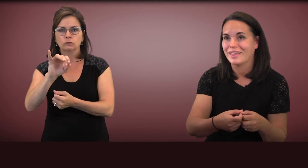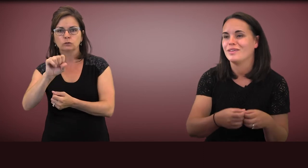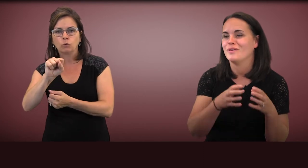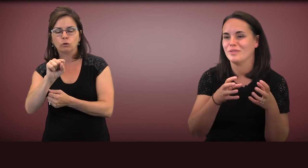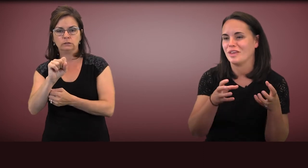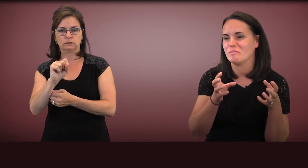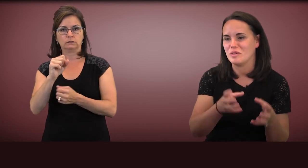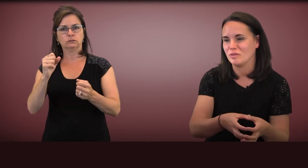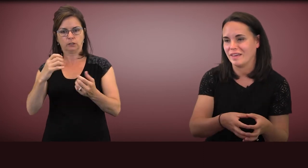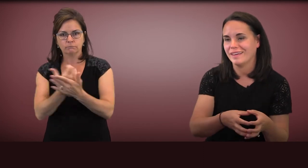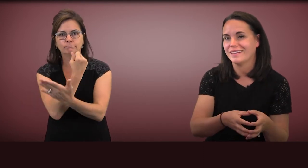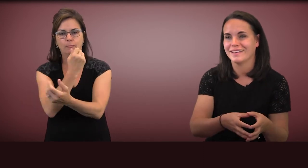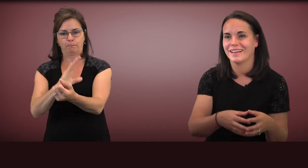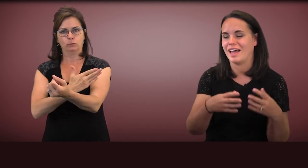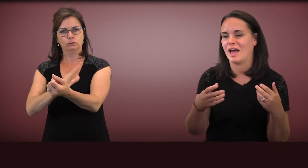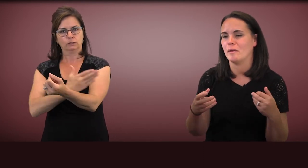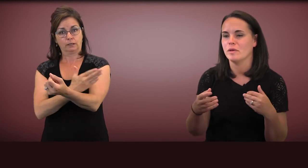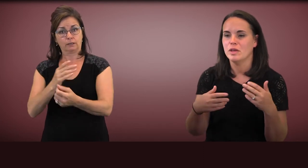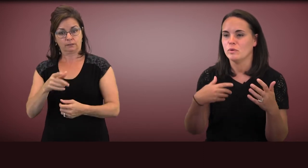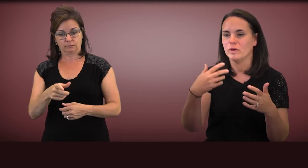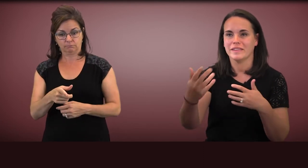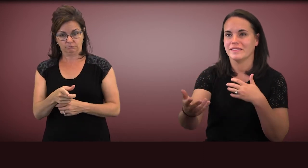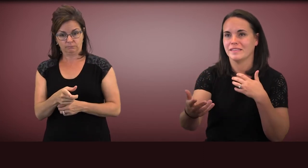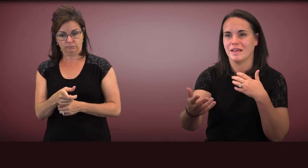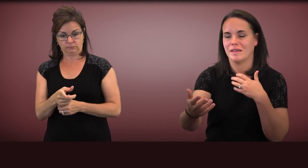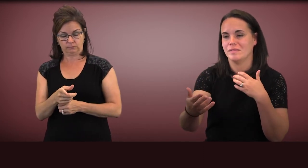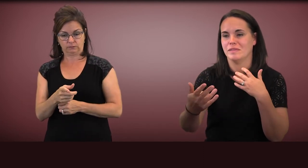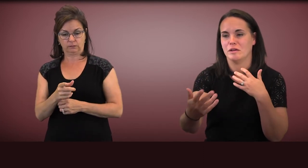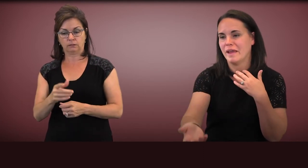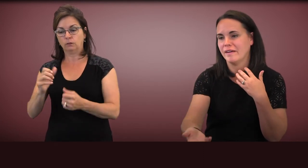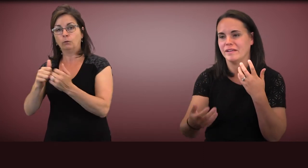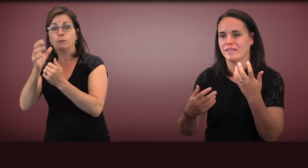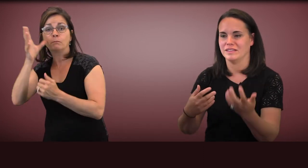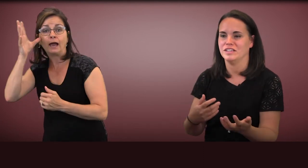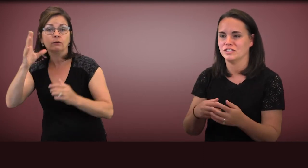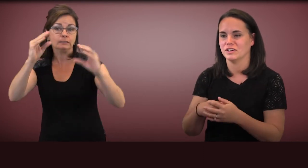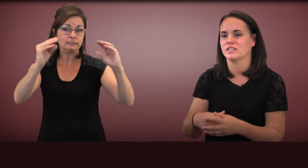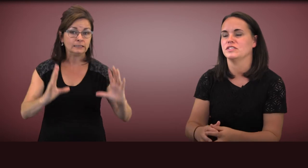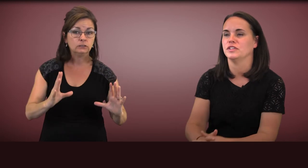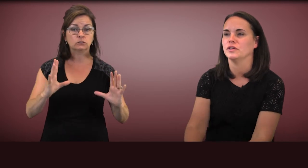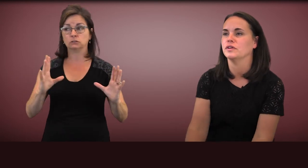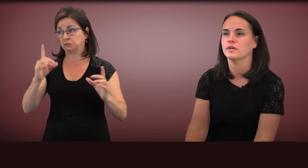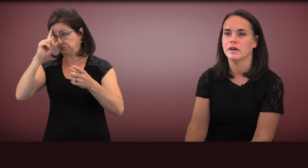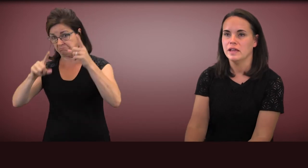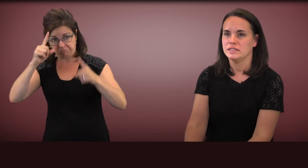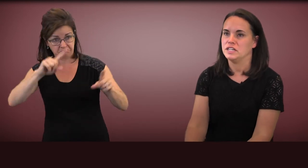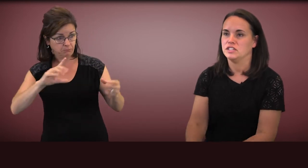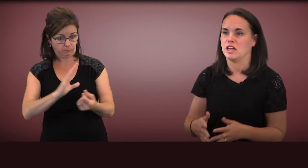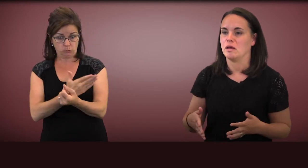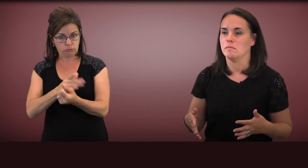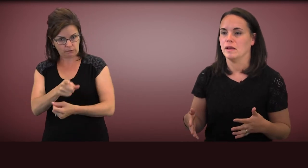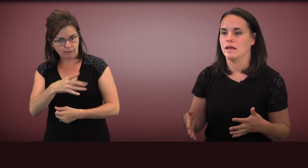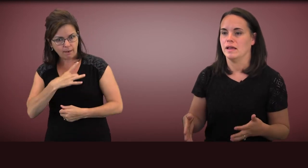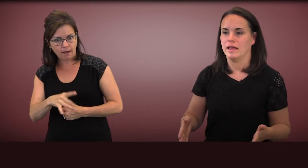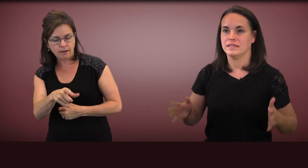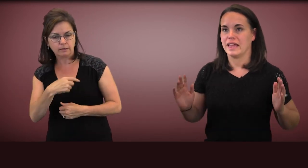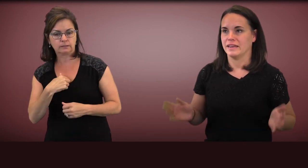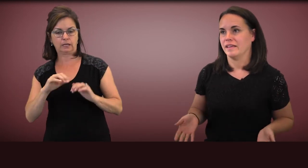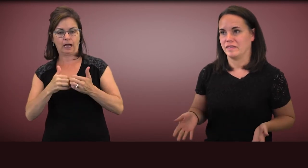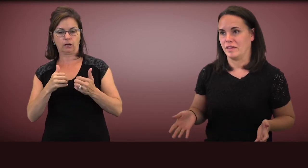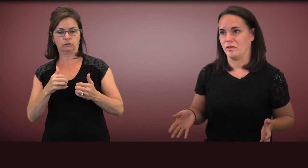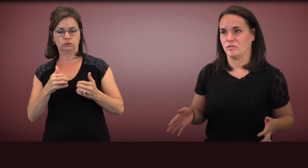Using music with their parents and teachers to teach them attending skills